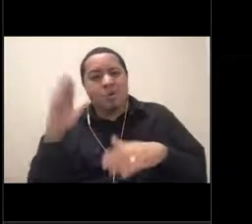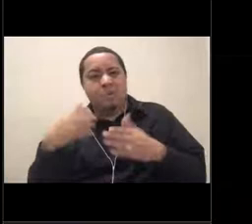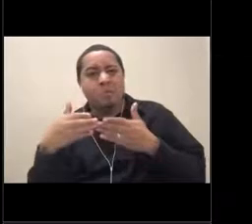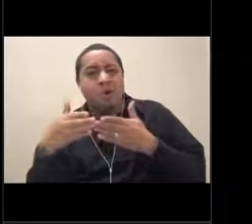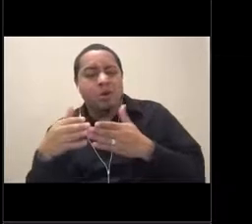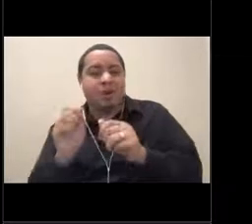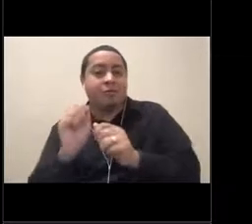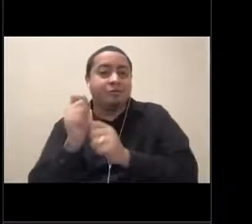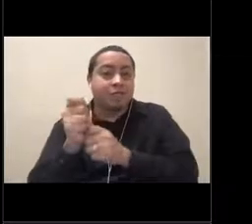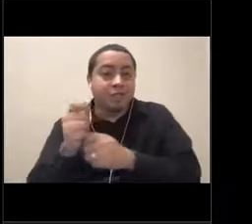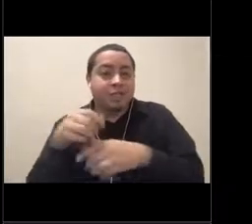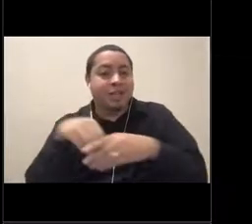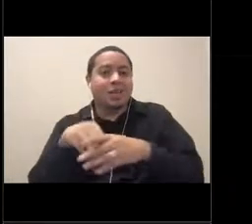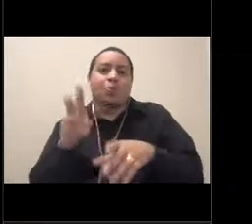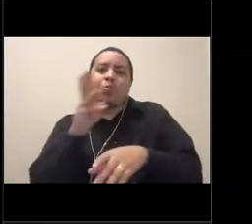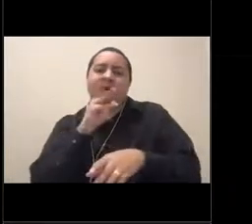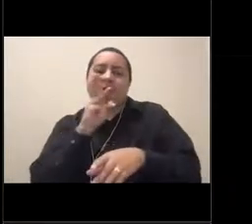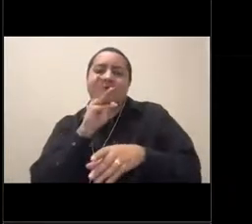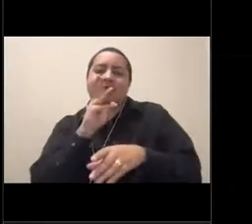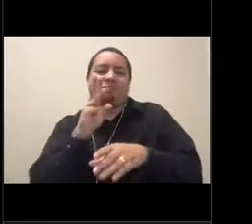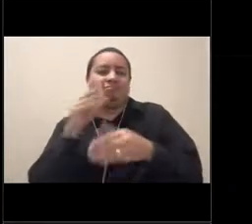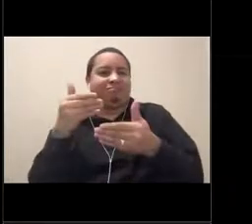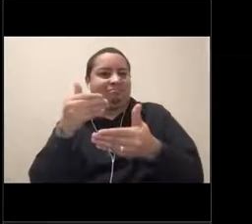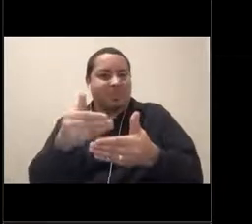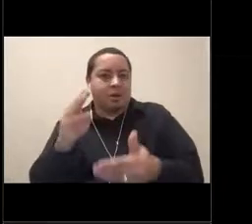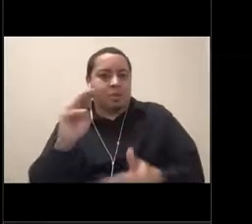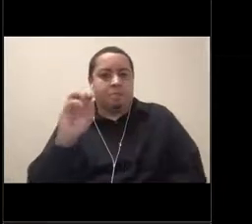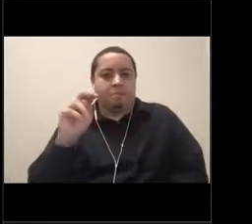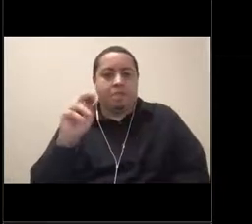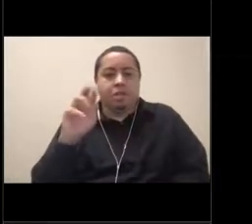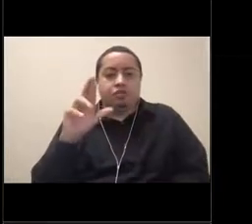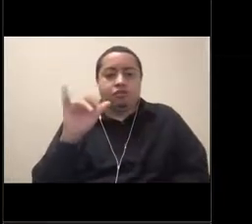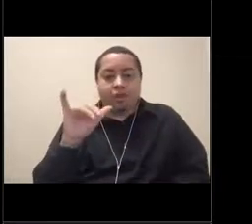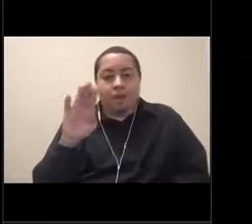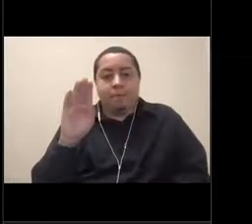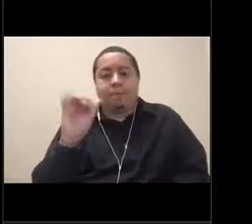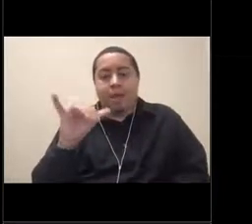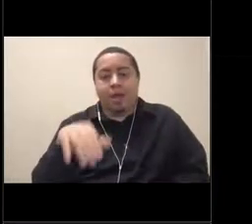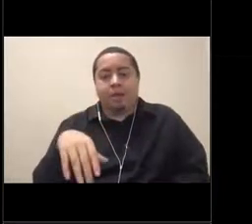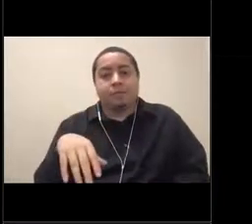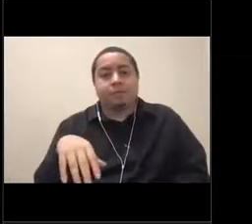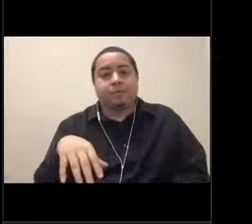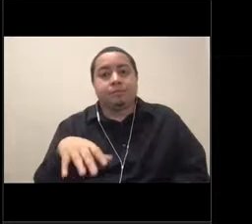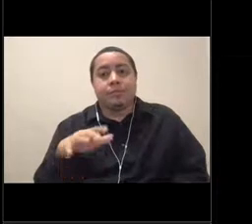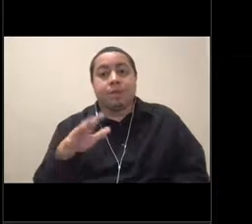of Monterey Bay National Marine Sanctuary. All that time spent on the water eventually led me